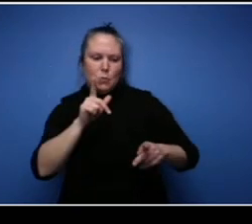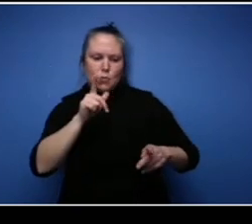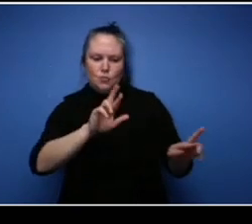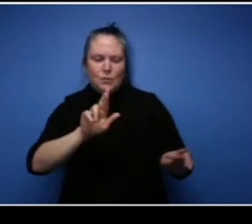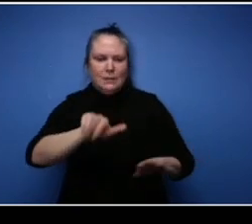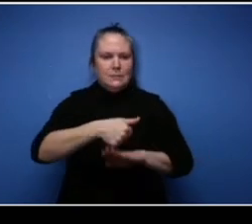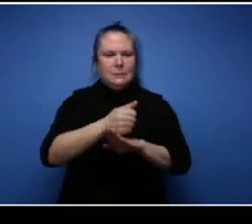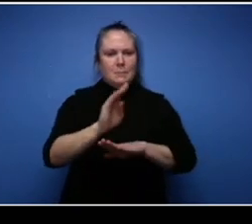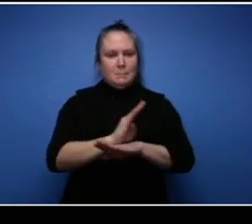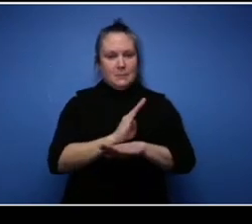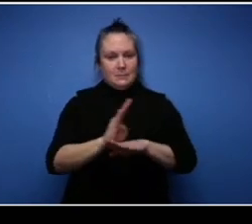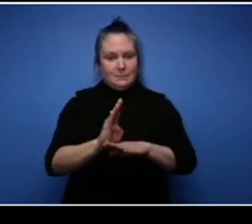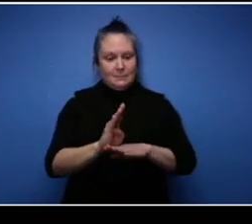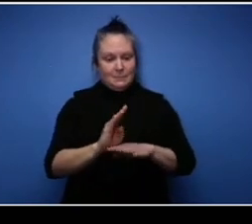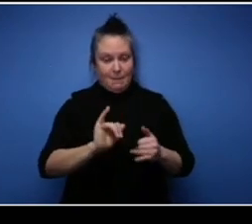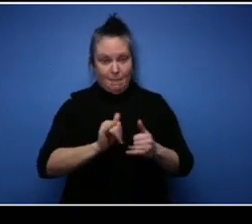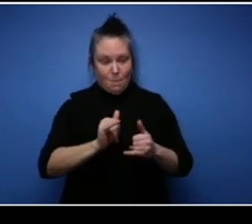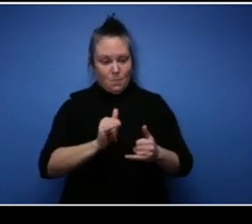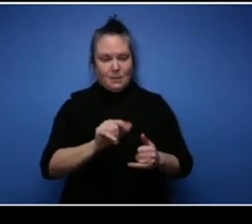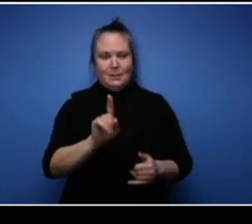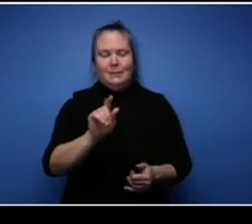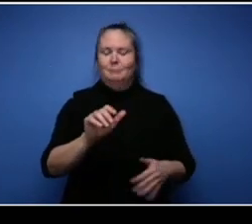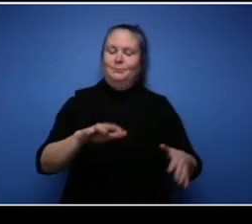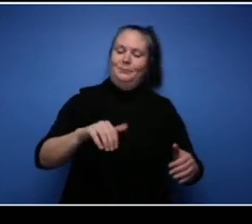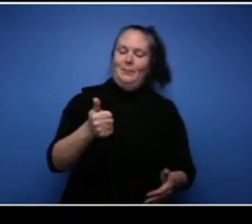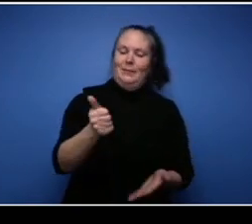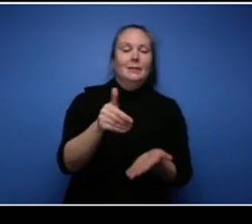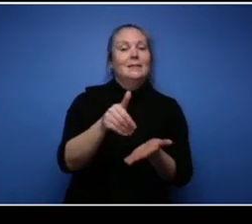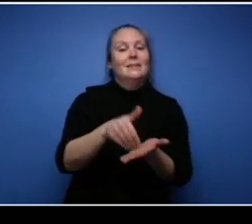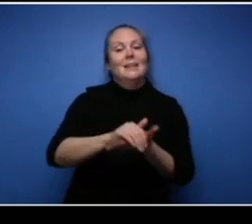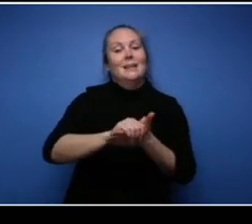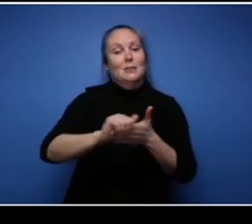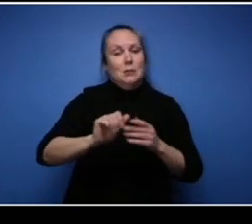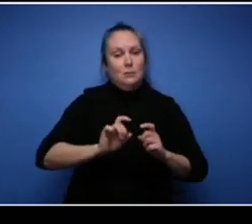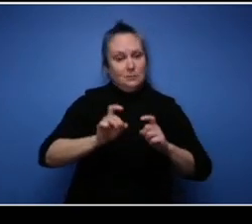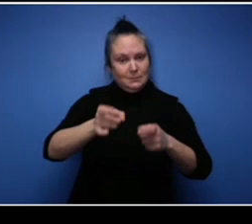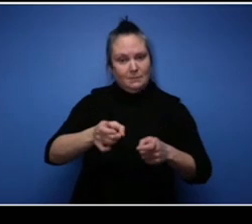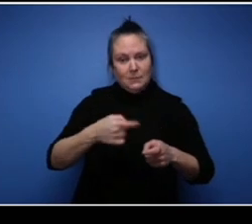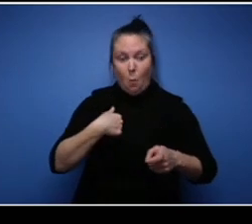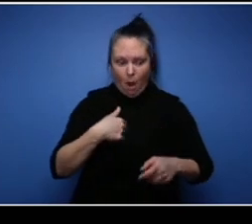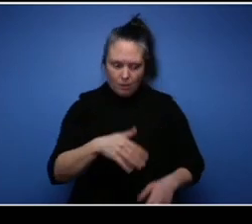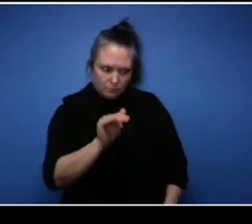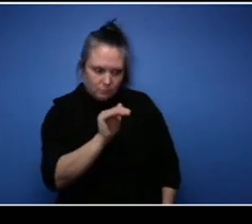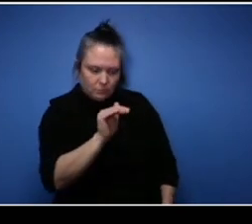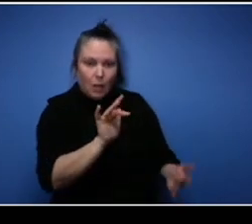the avenues that I did actually you know follow-up on and uh and received ten thousand dollars